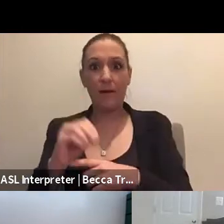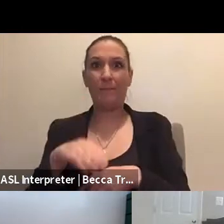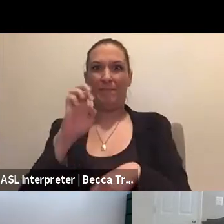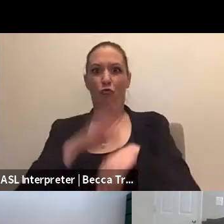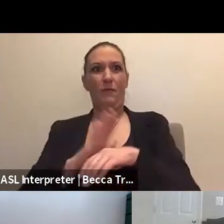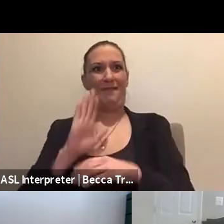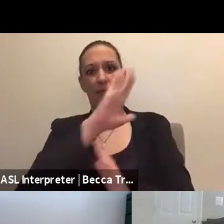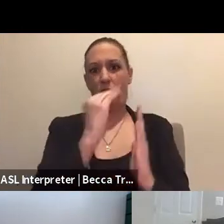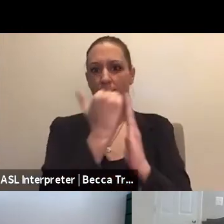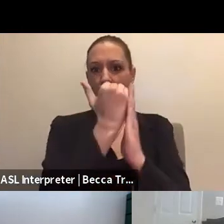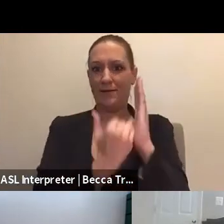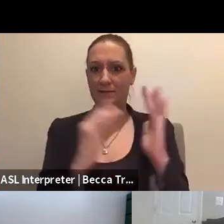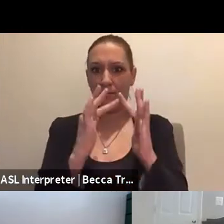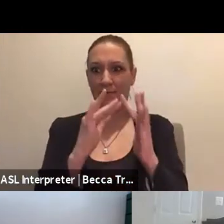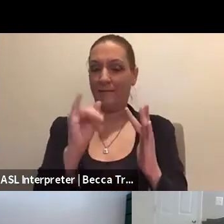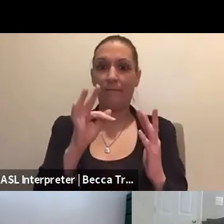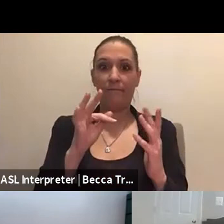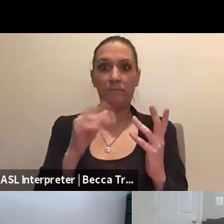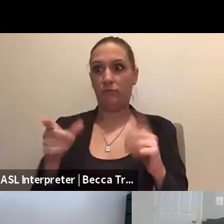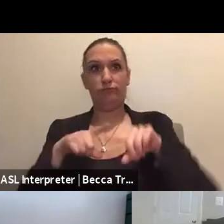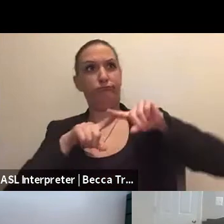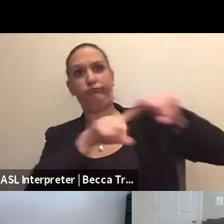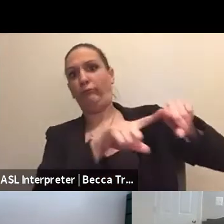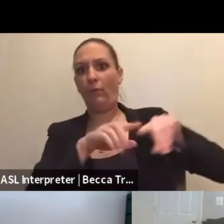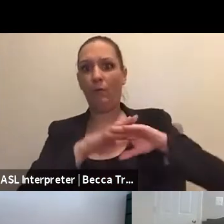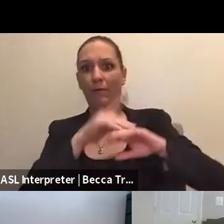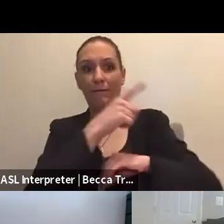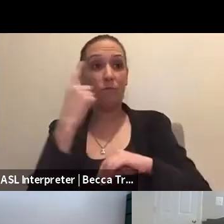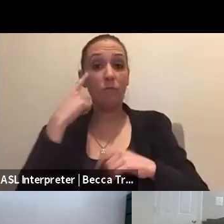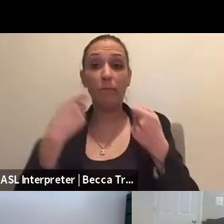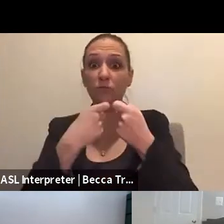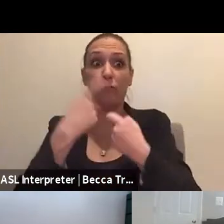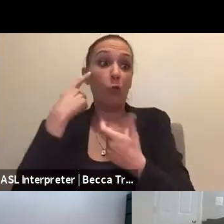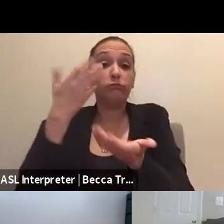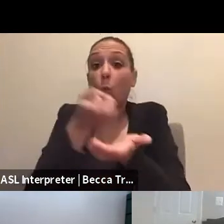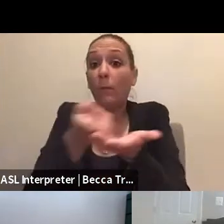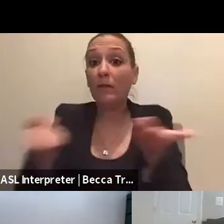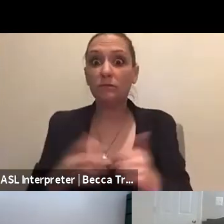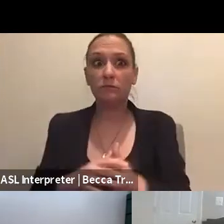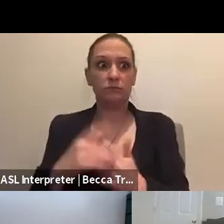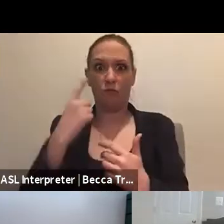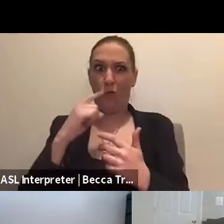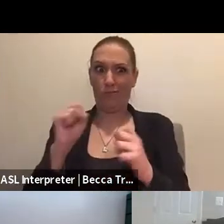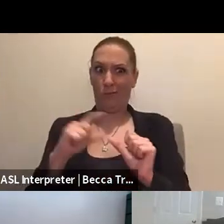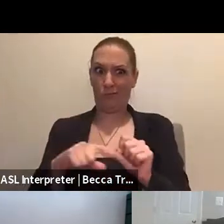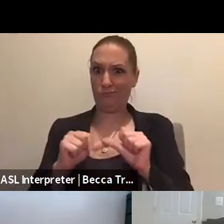if you are reliant upon power for equipment life sustaining equipment, especially